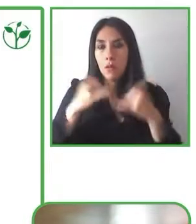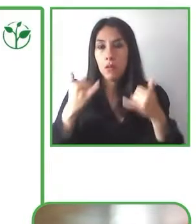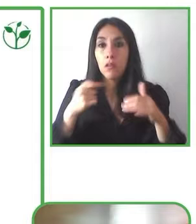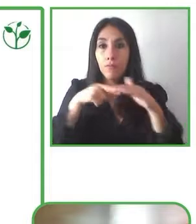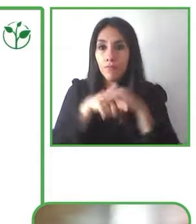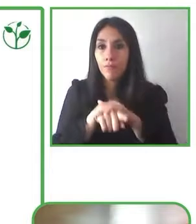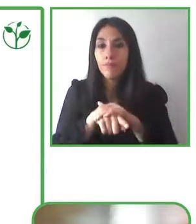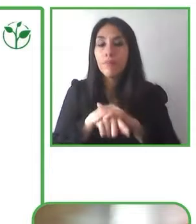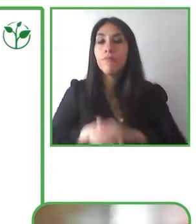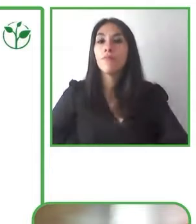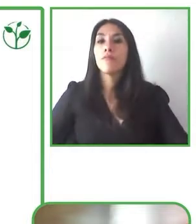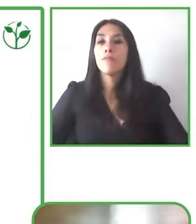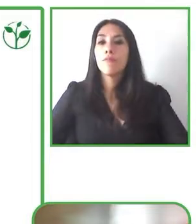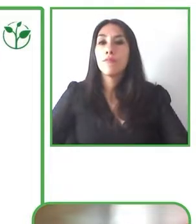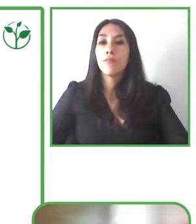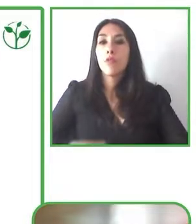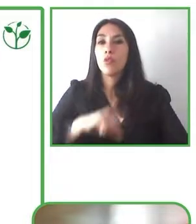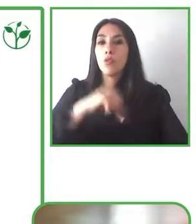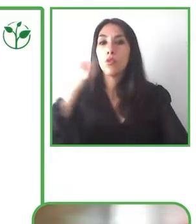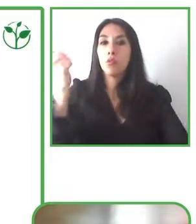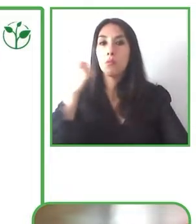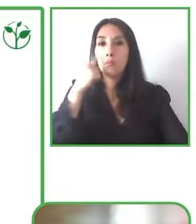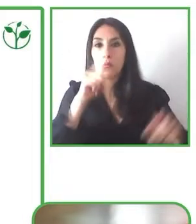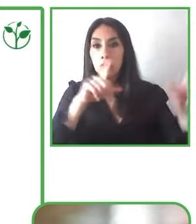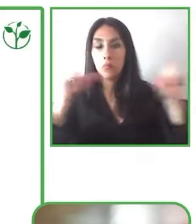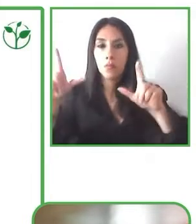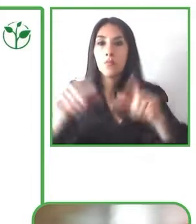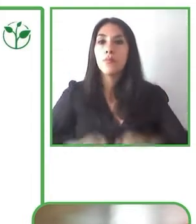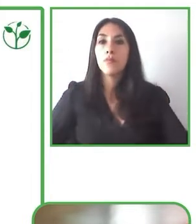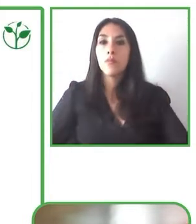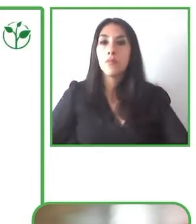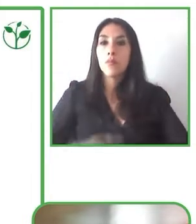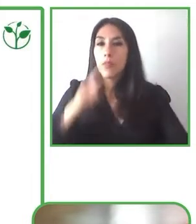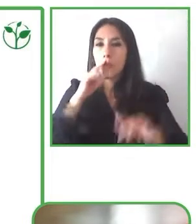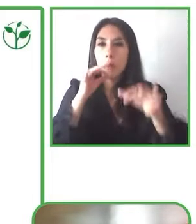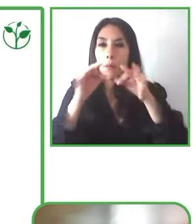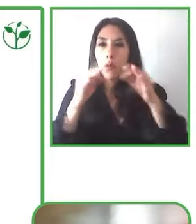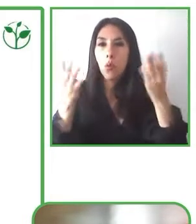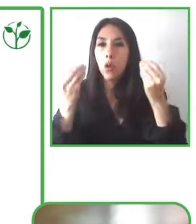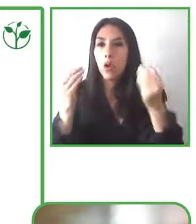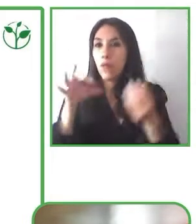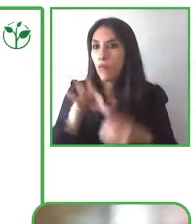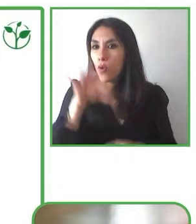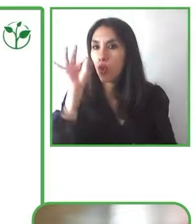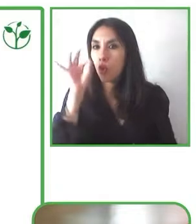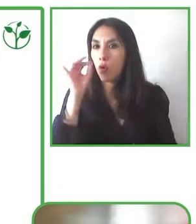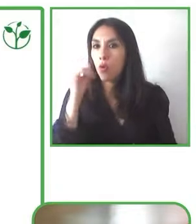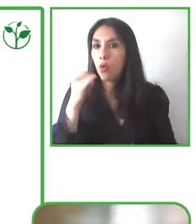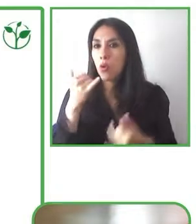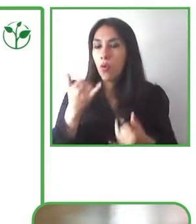In the next slide we show some of the people who've worked